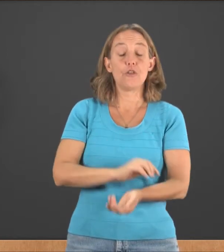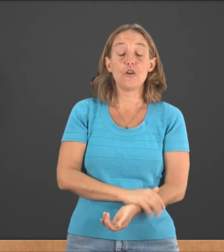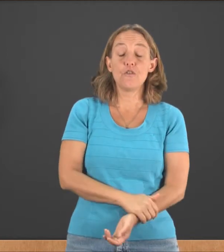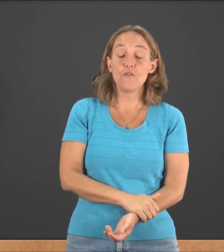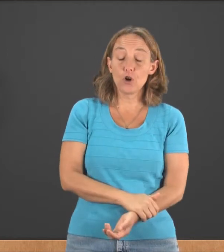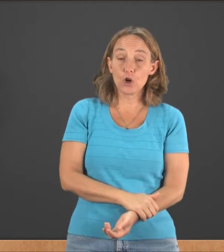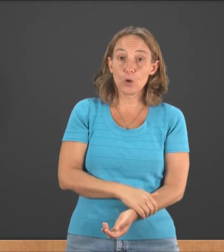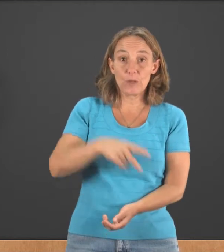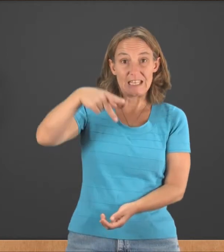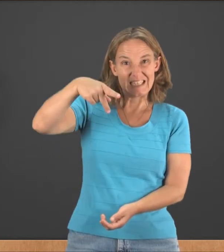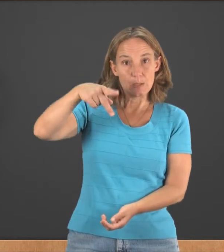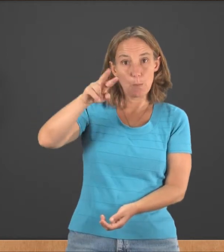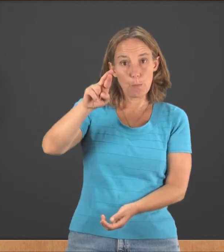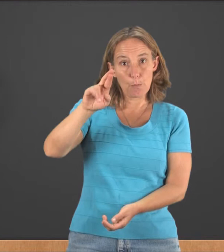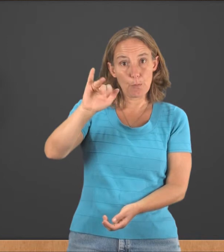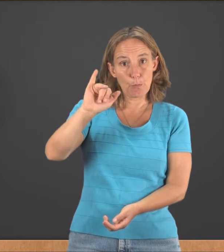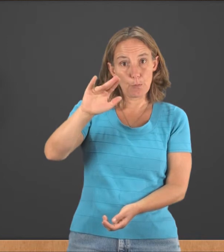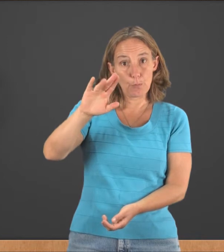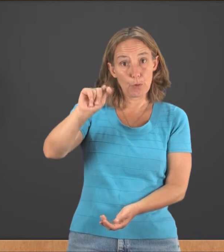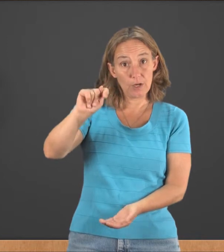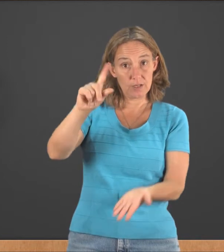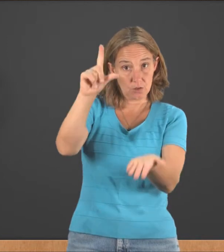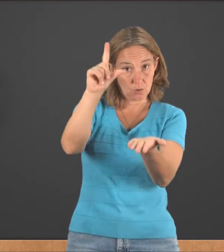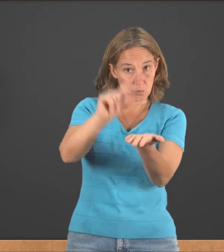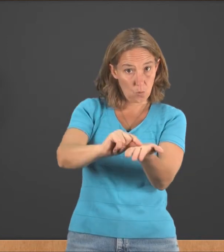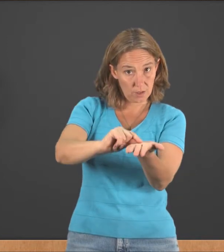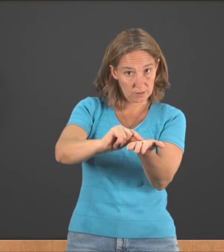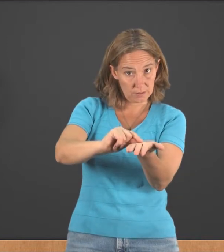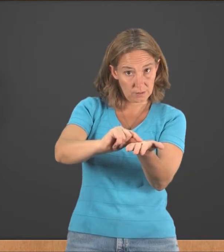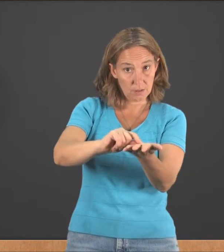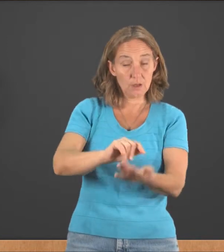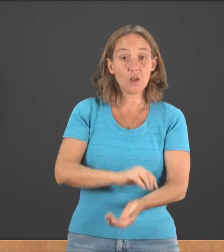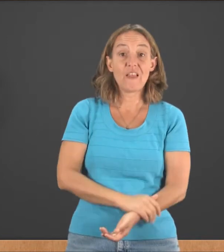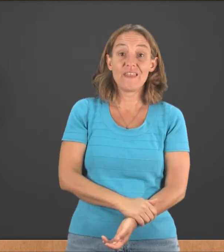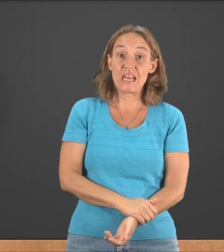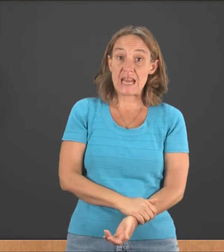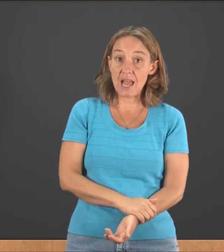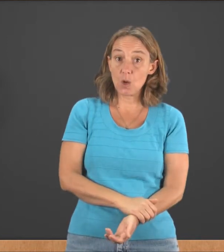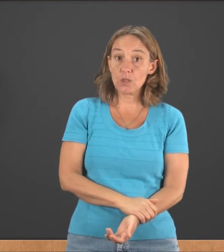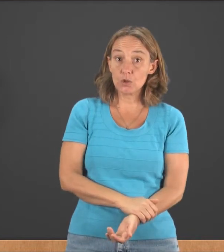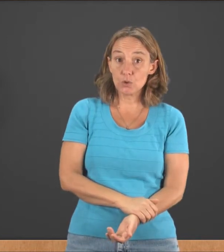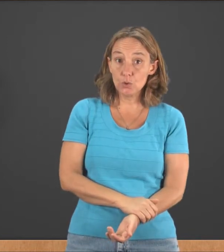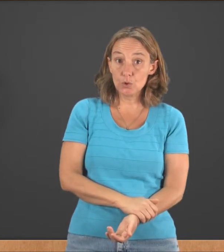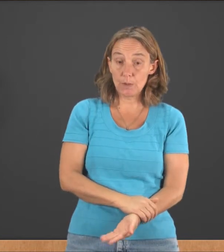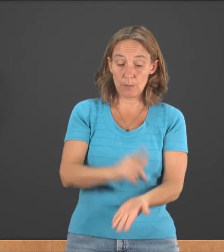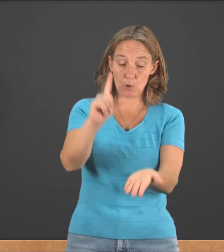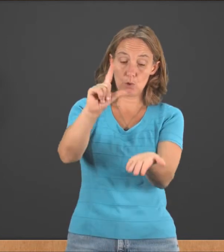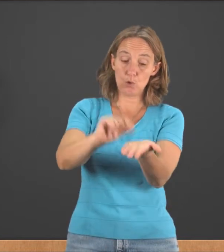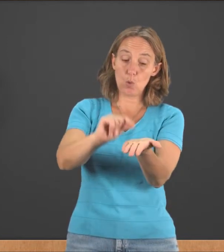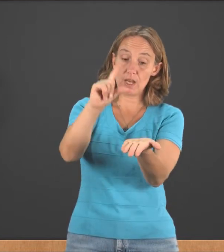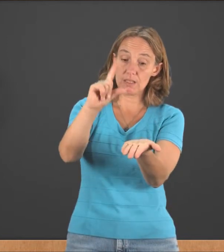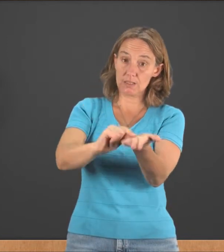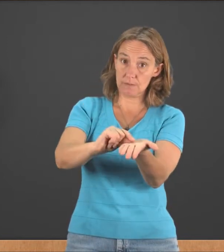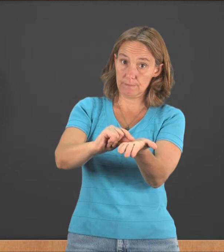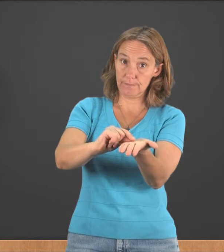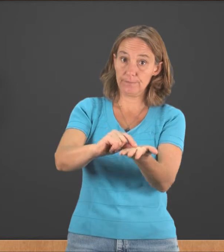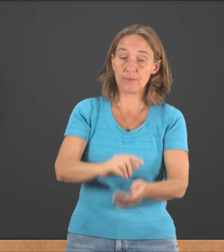The verb is "print." Once. The noun is "newspaper." Twice.